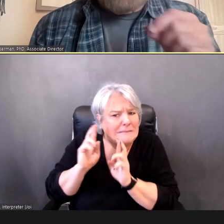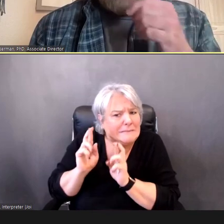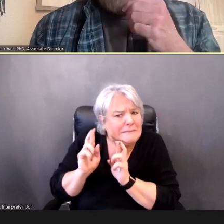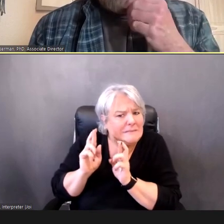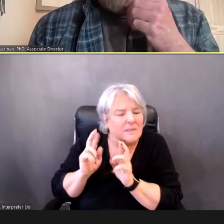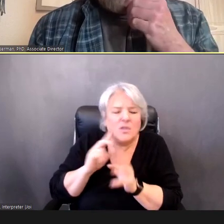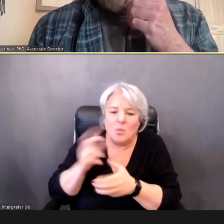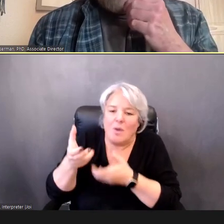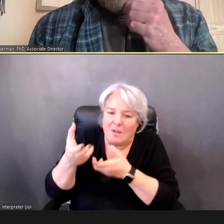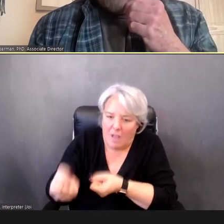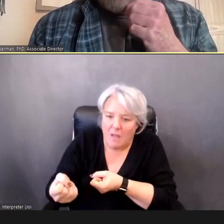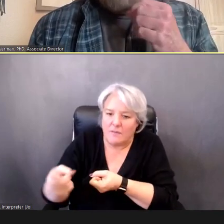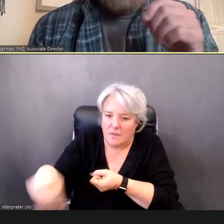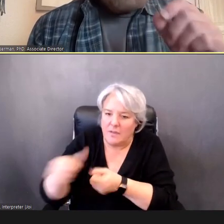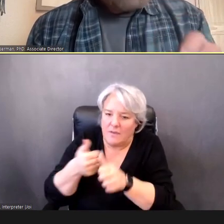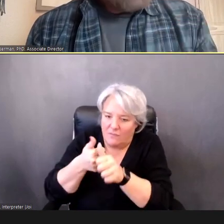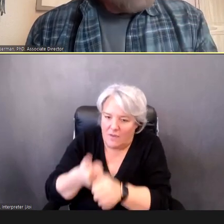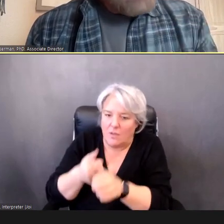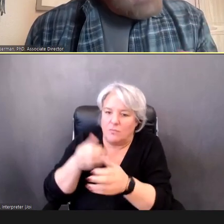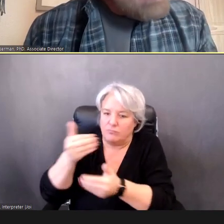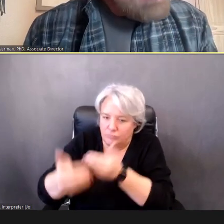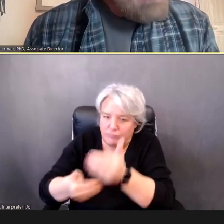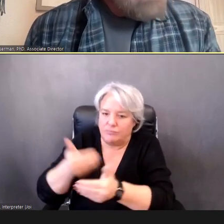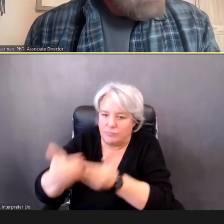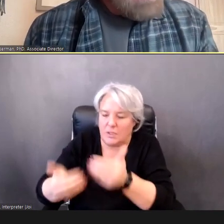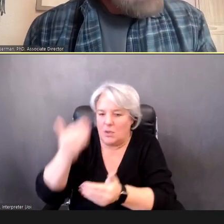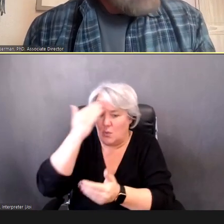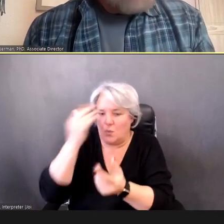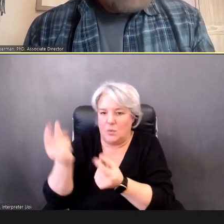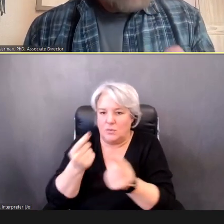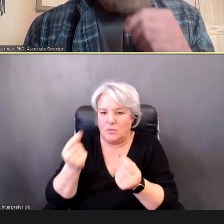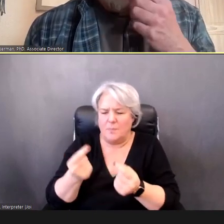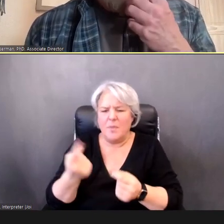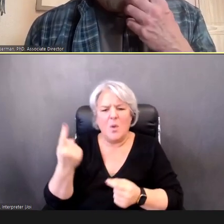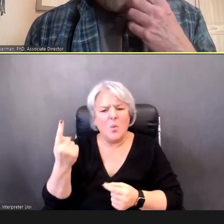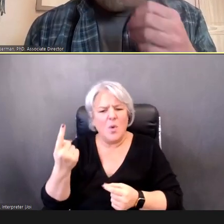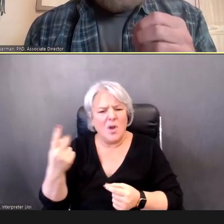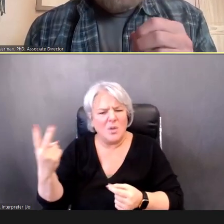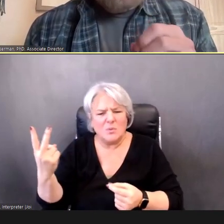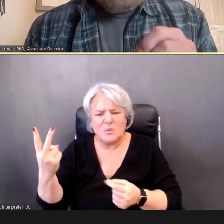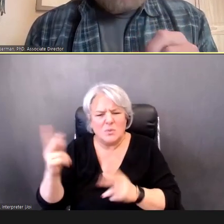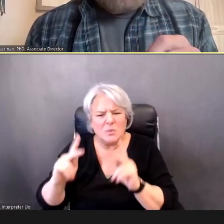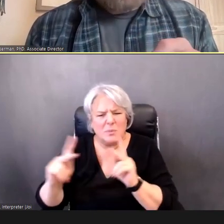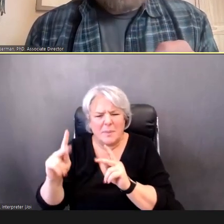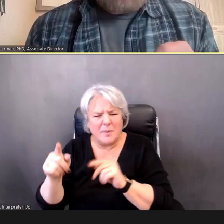One or two of you, actually, sent a message, saying that you had found